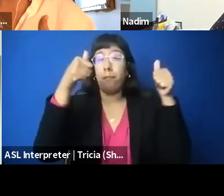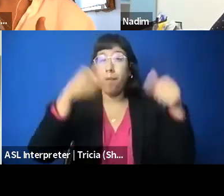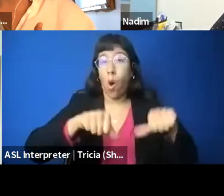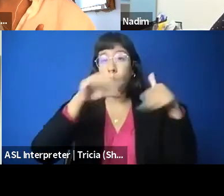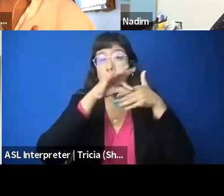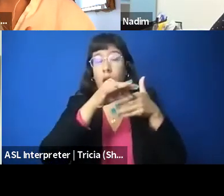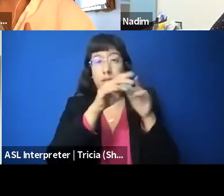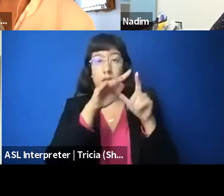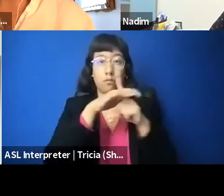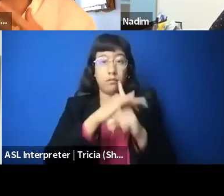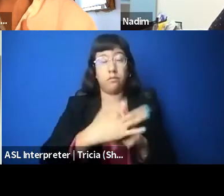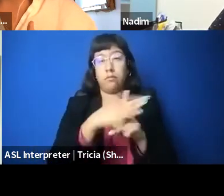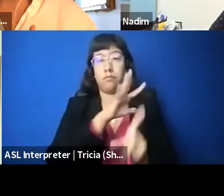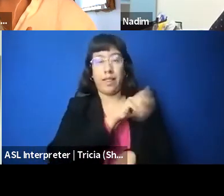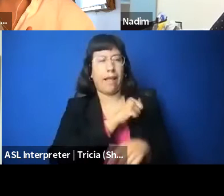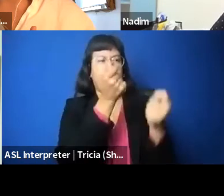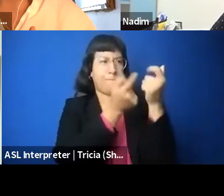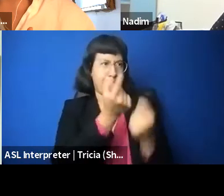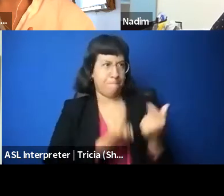you know, organized efforts by the Israeli government.